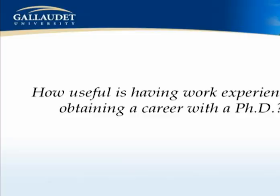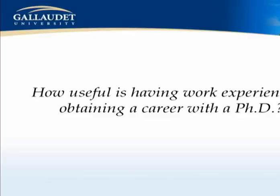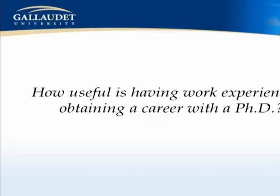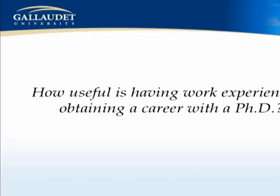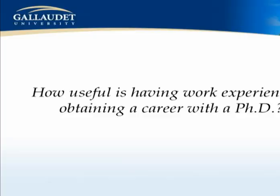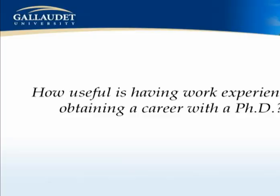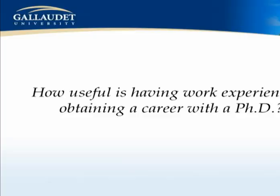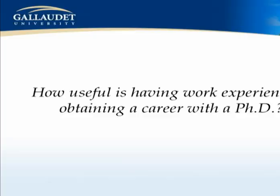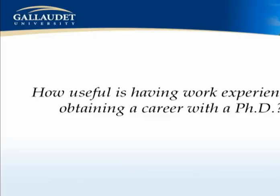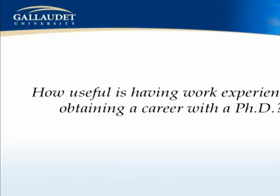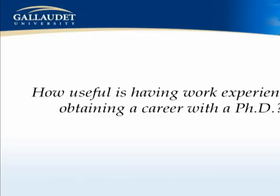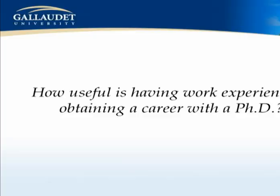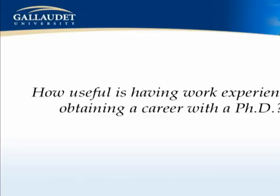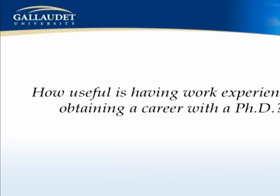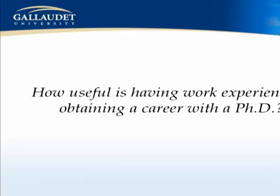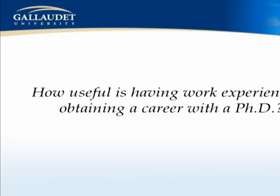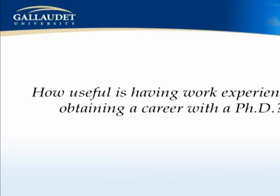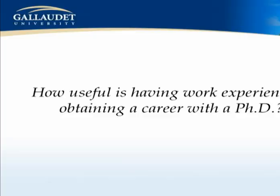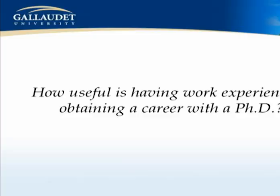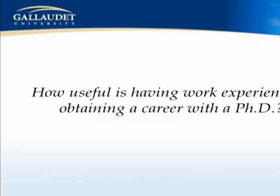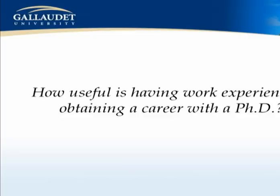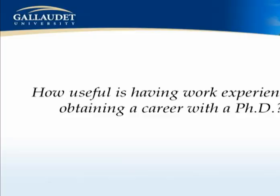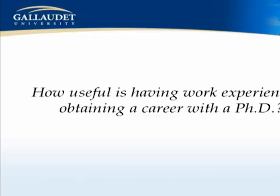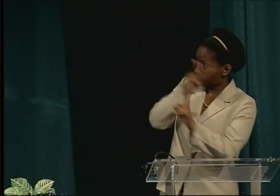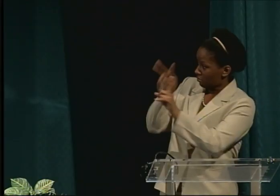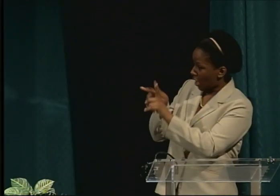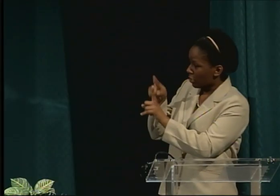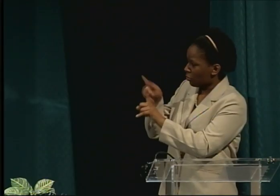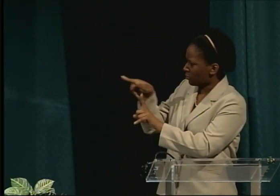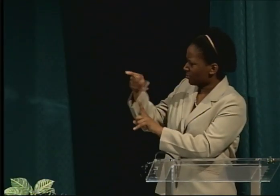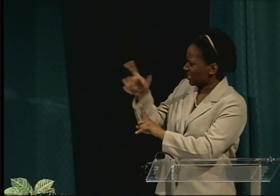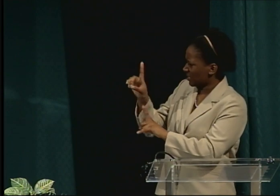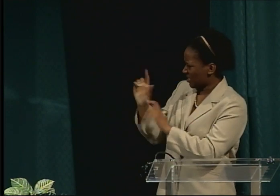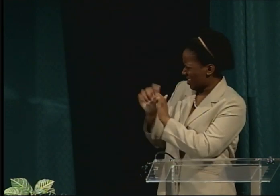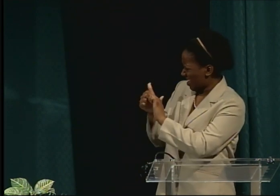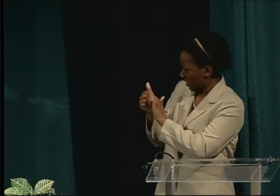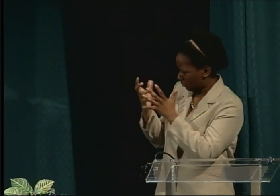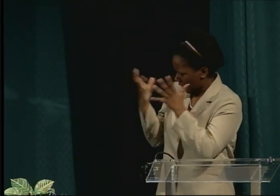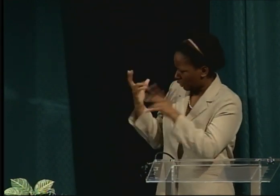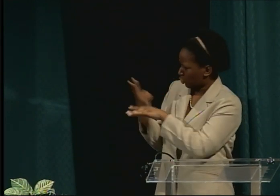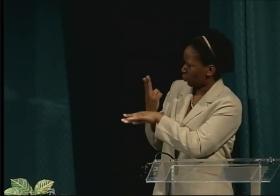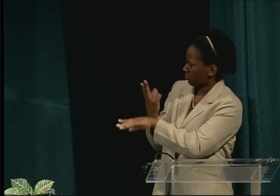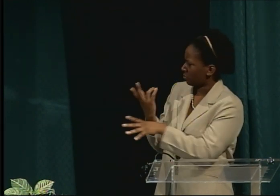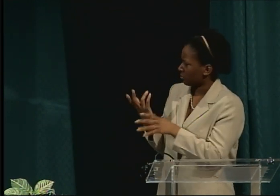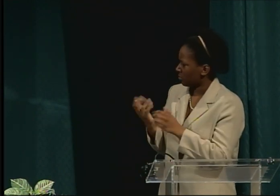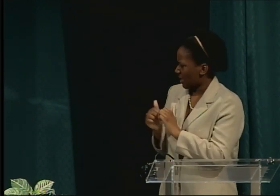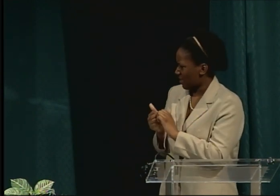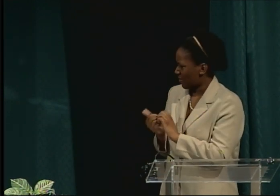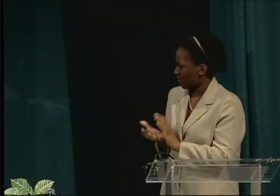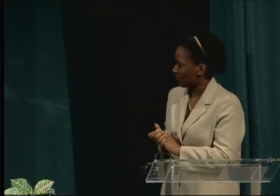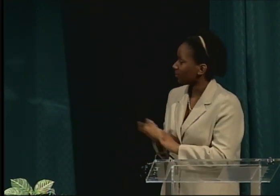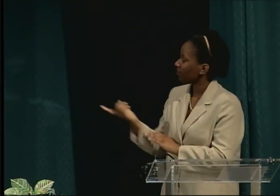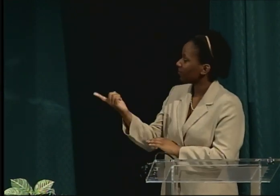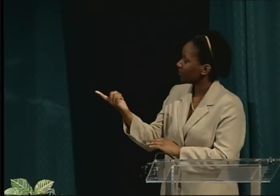So how useful is having work experience before beginning the study of your PhD? My work experience was very helpful to me